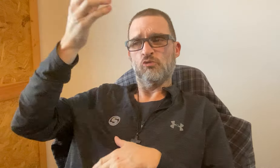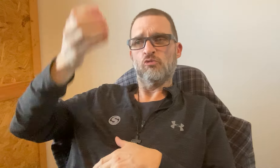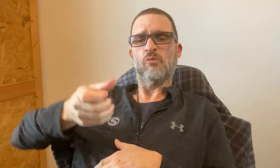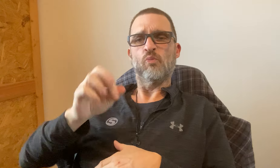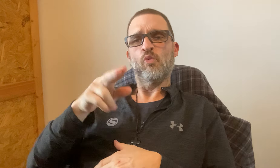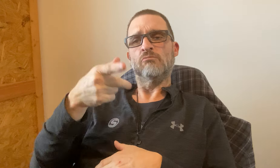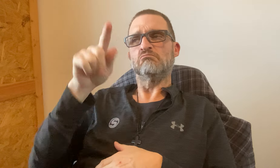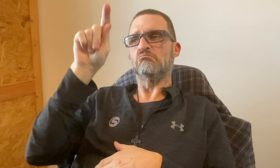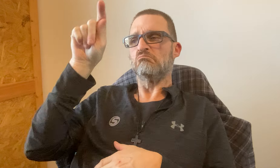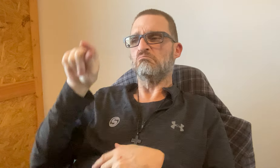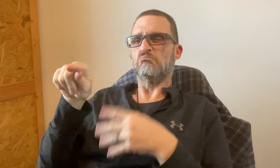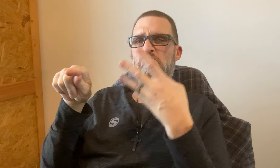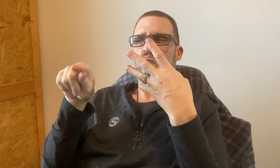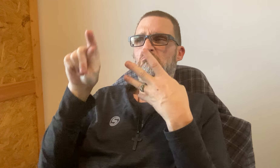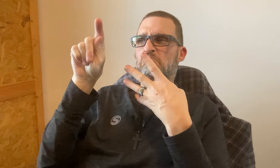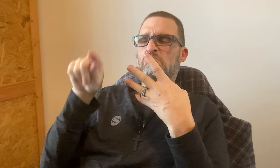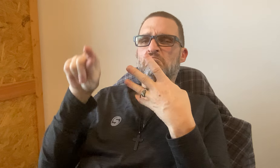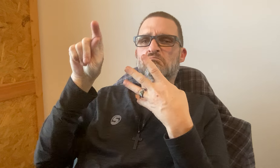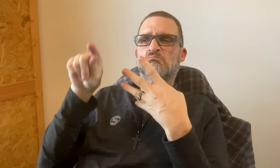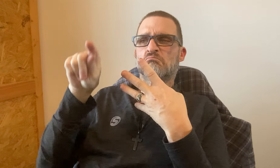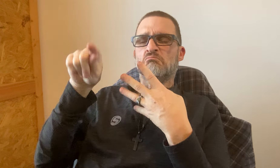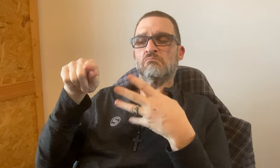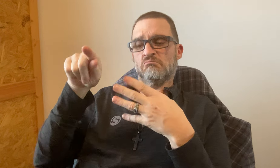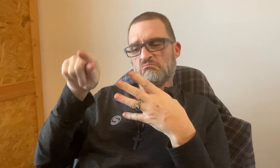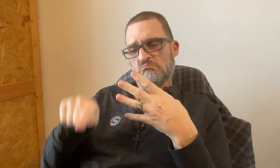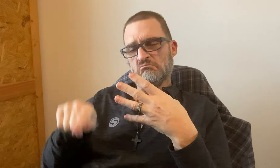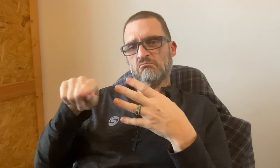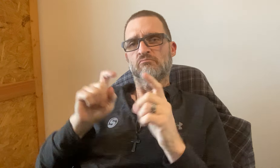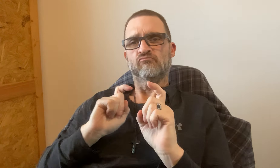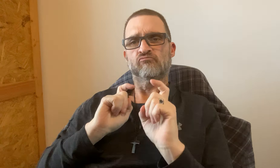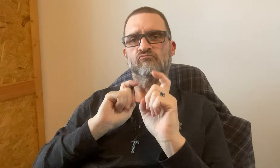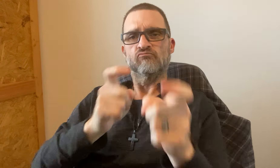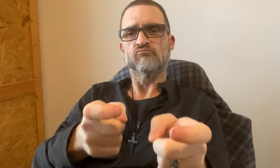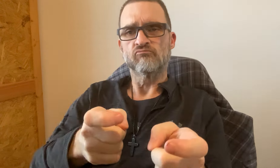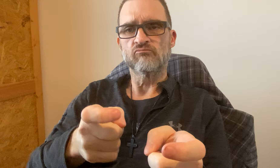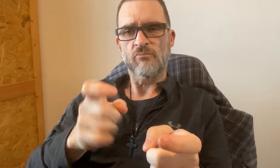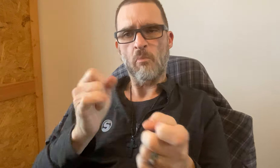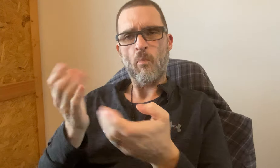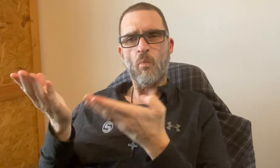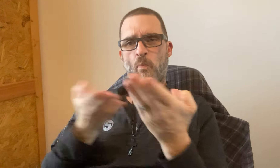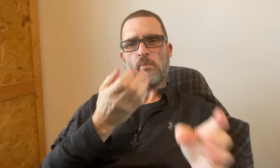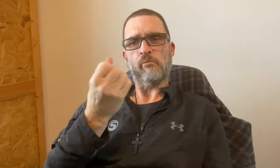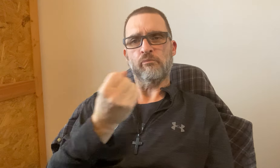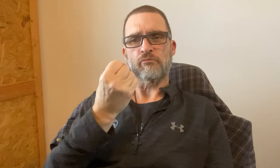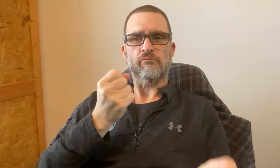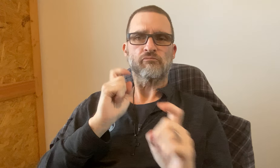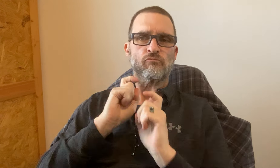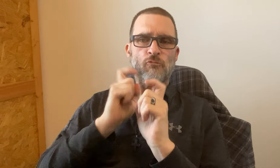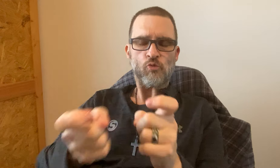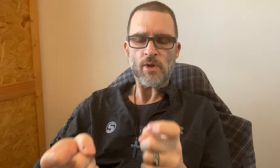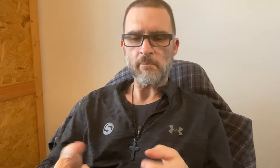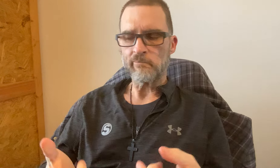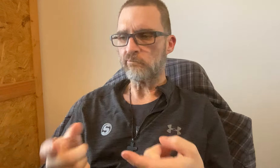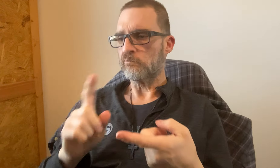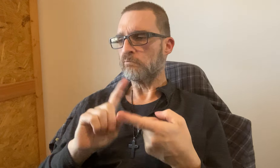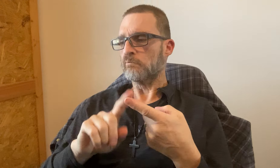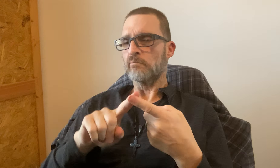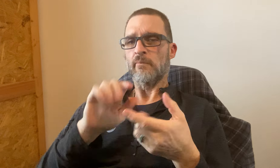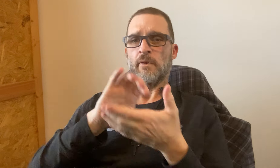If you're going to eat all of it, or just pick 4. You can bring it on Saturday and donate